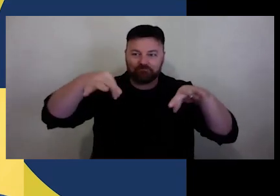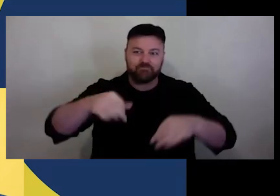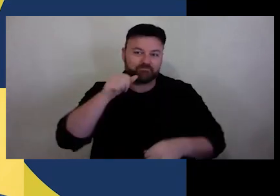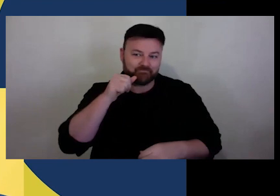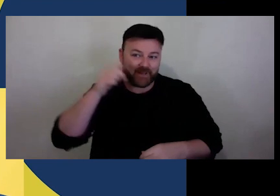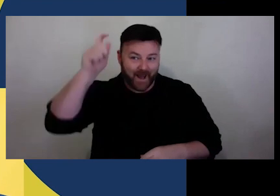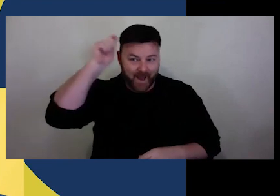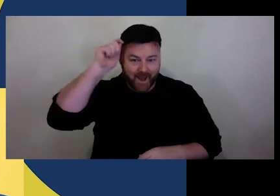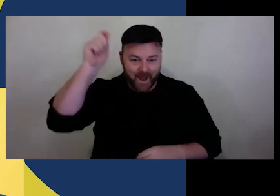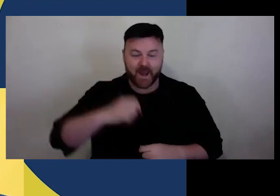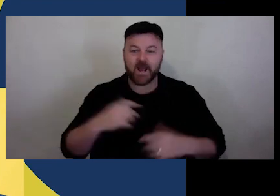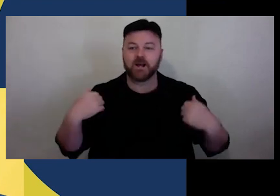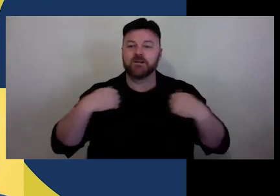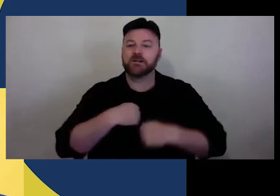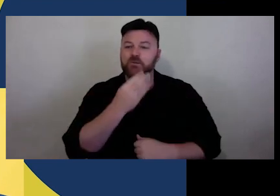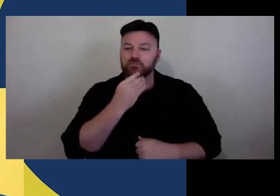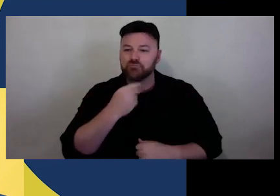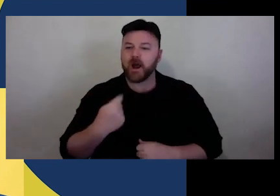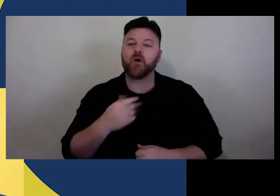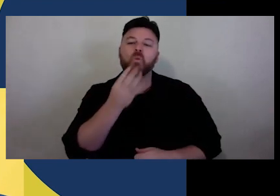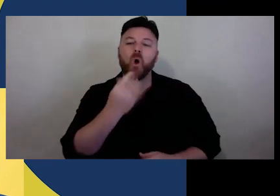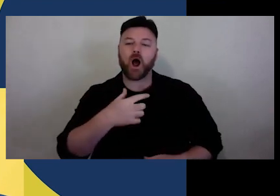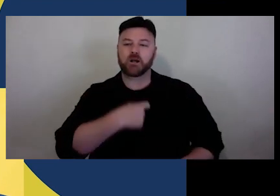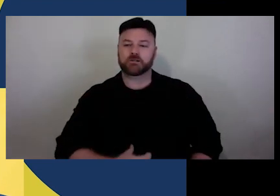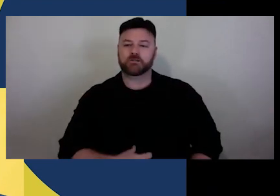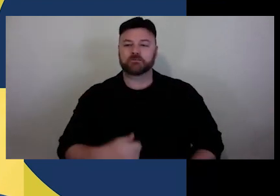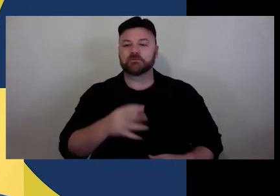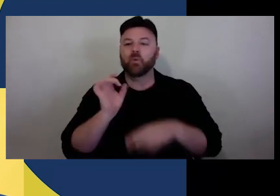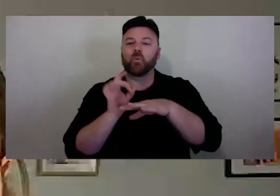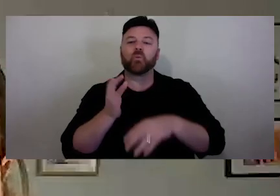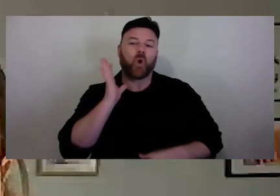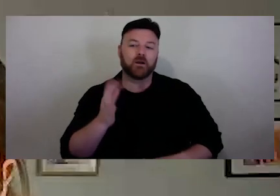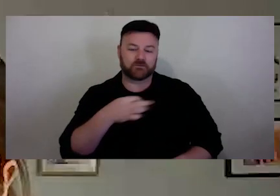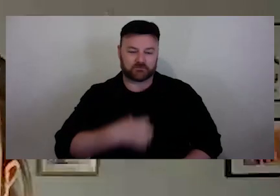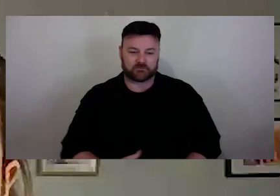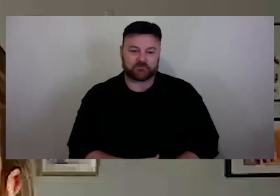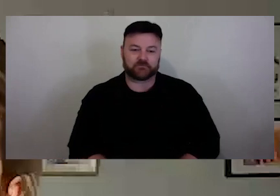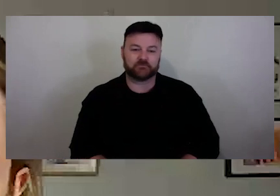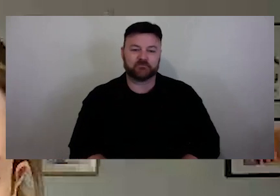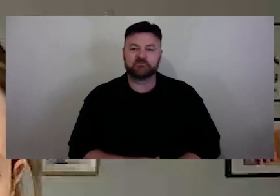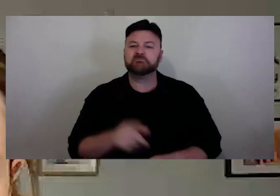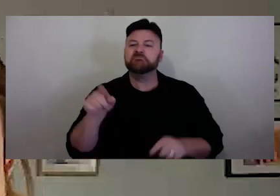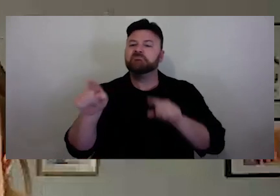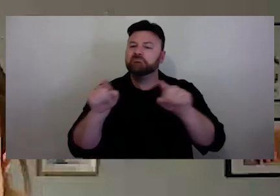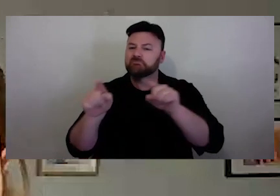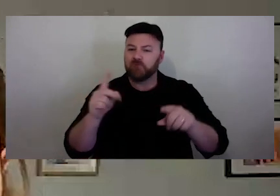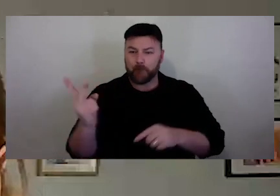wearing a brown coat with a white T-shirt in front of a light-coloured background. Mish and Lara, like I said before make up two of the three